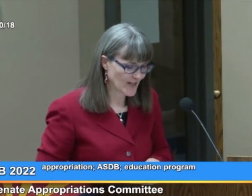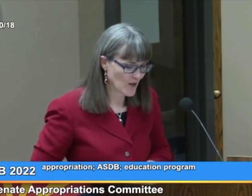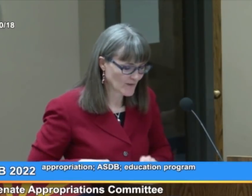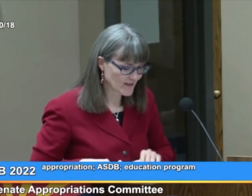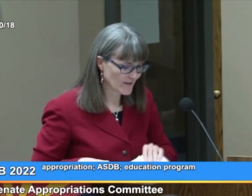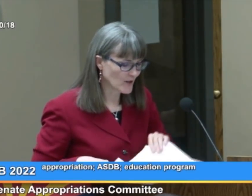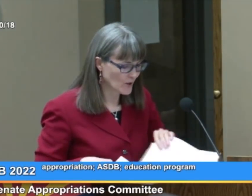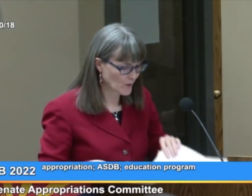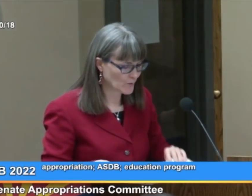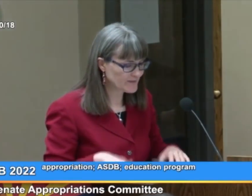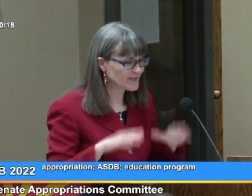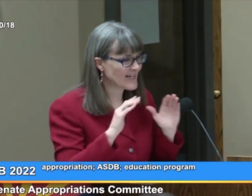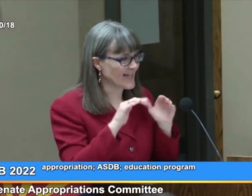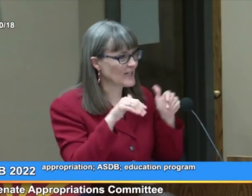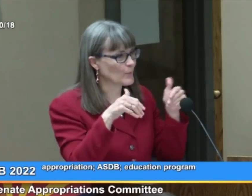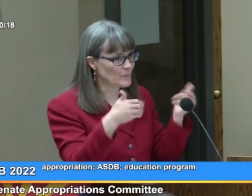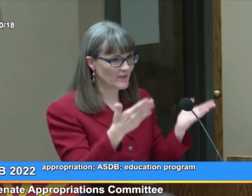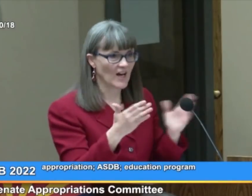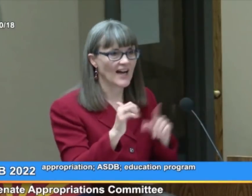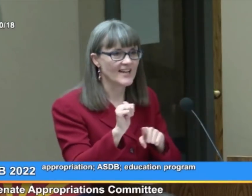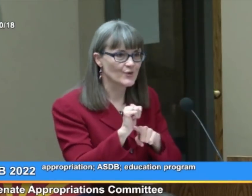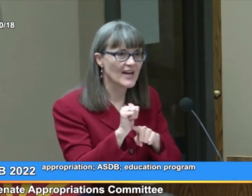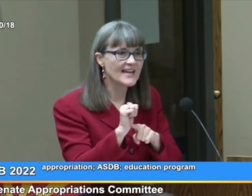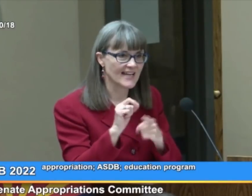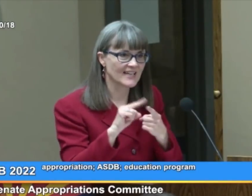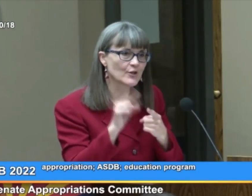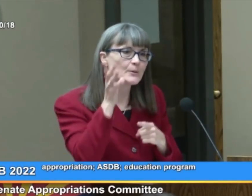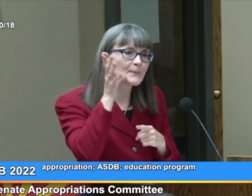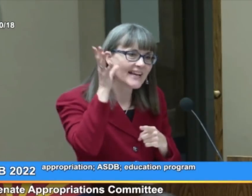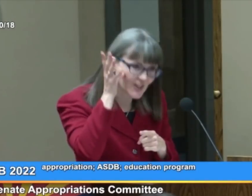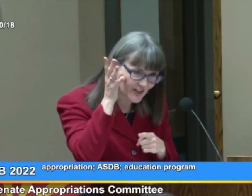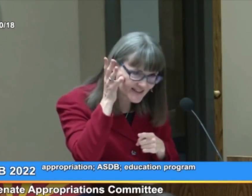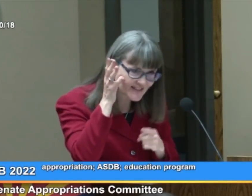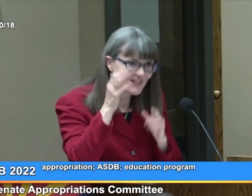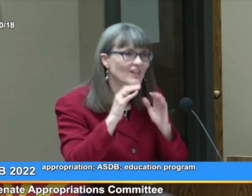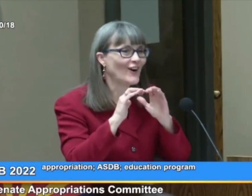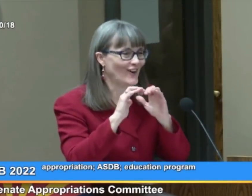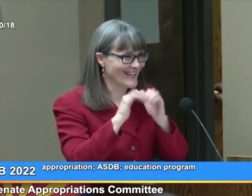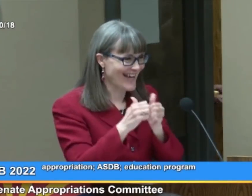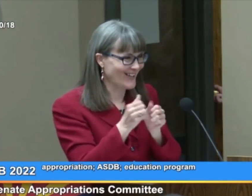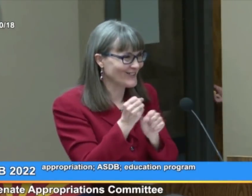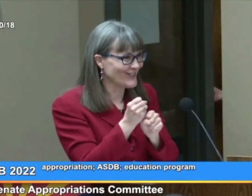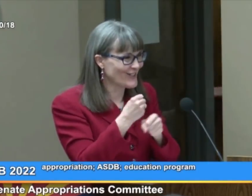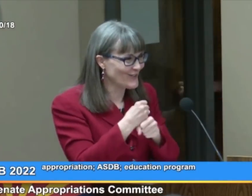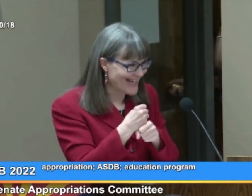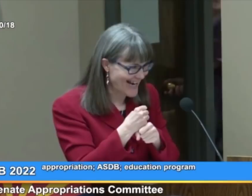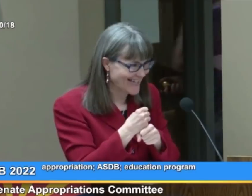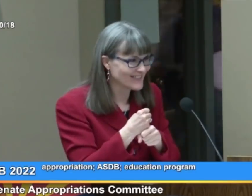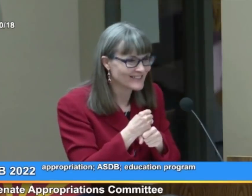We go into the homes and we provide training to the parents on how to create